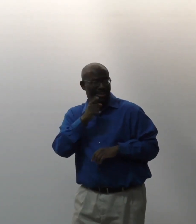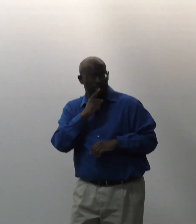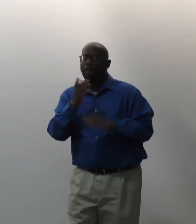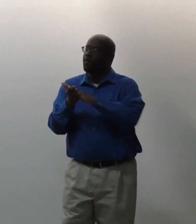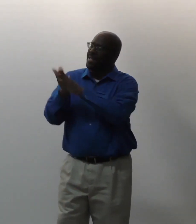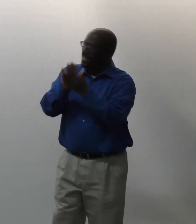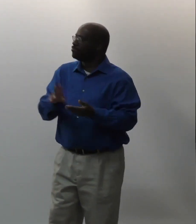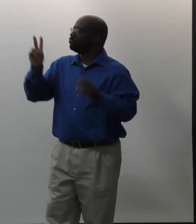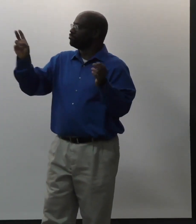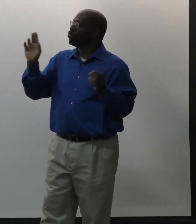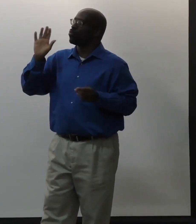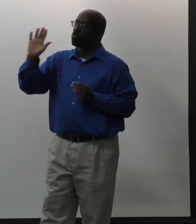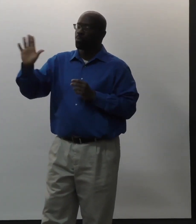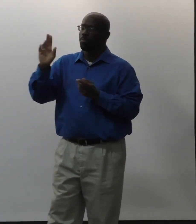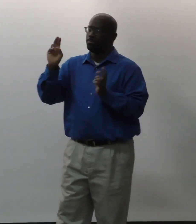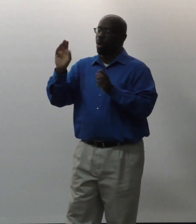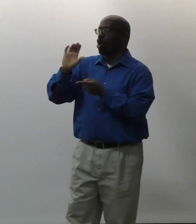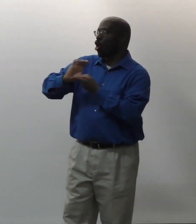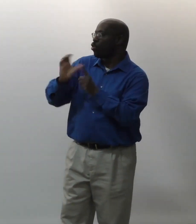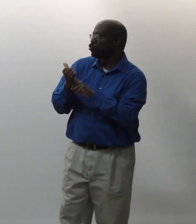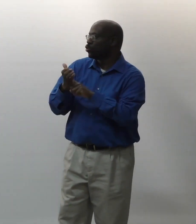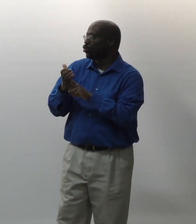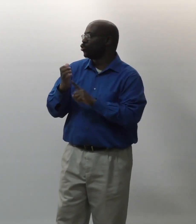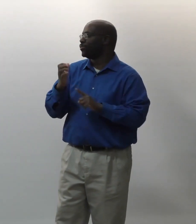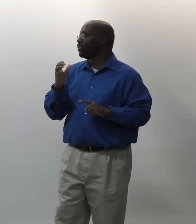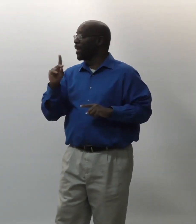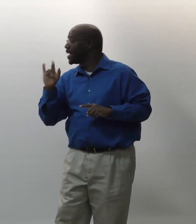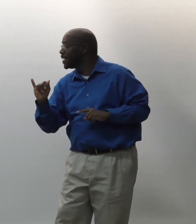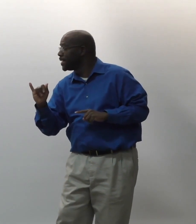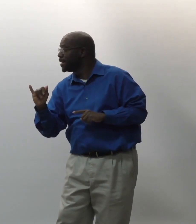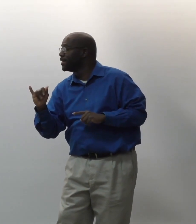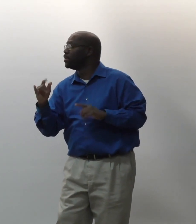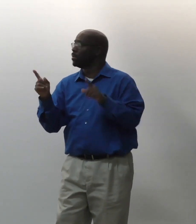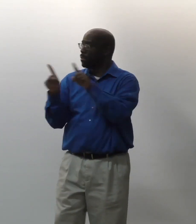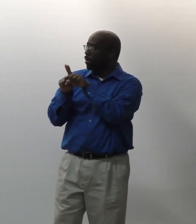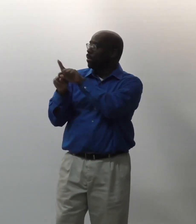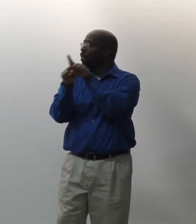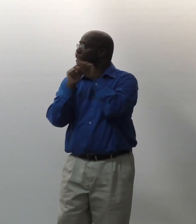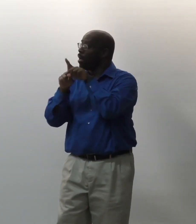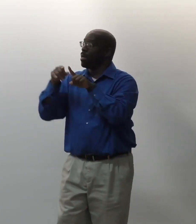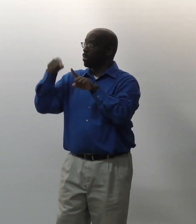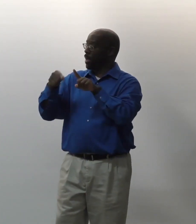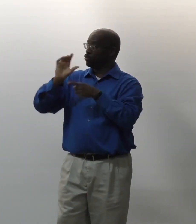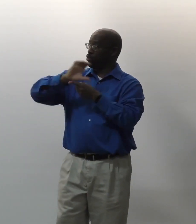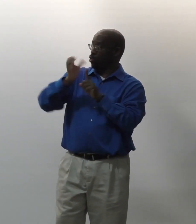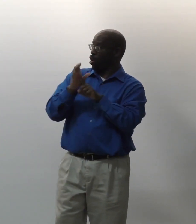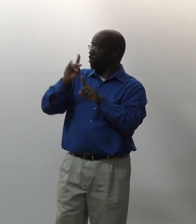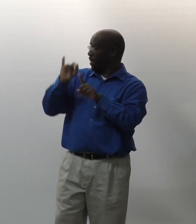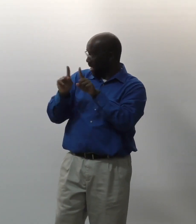could ask some Black deaf people to become your cultural buddy to go around it.